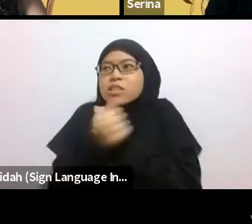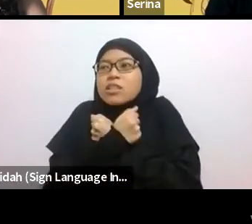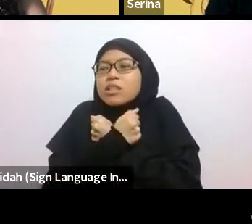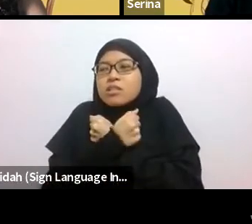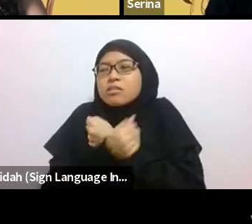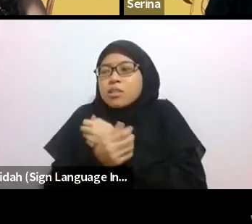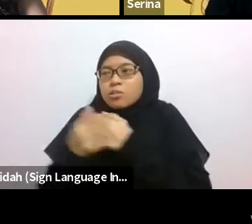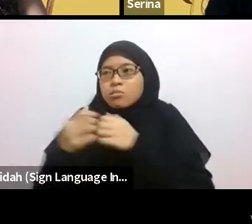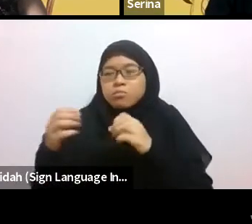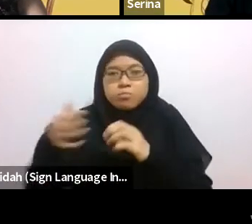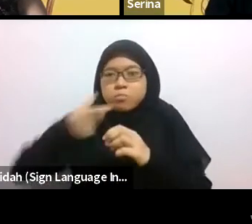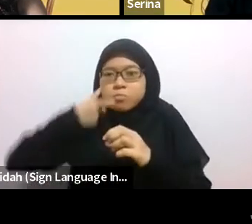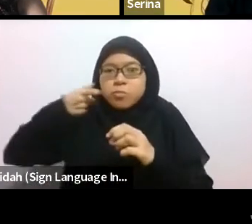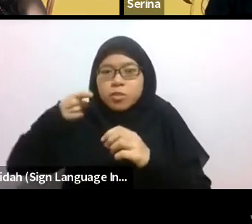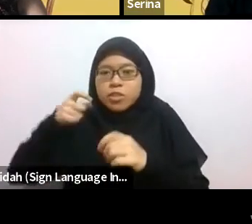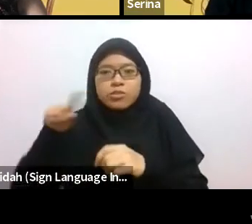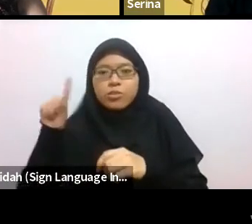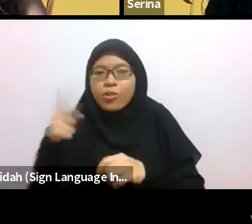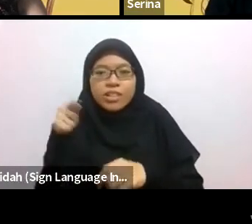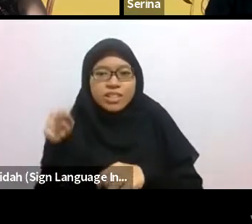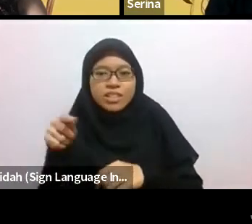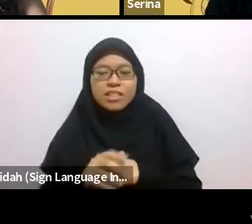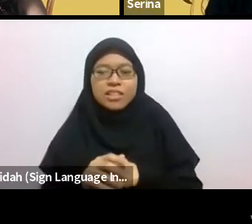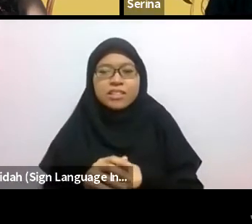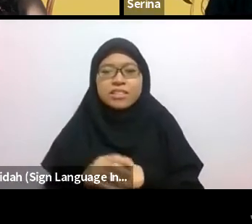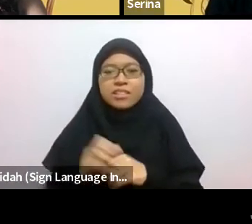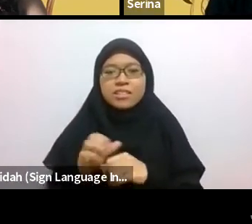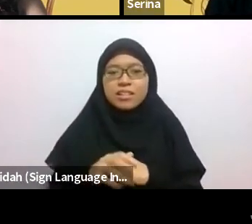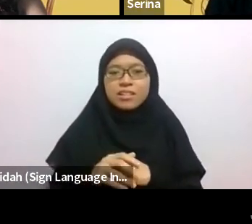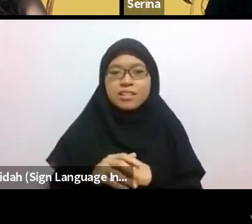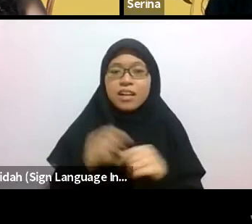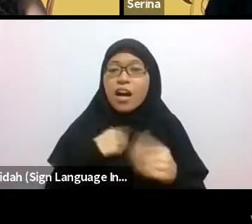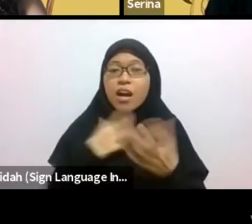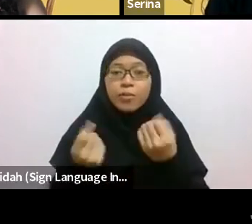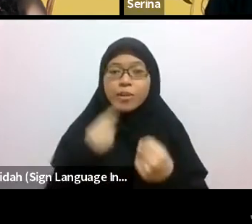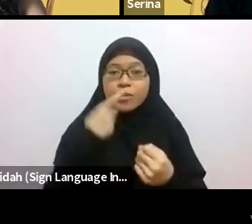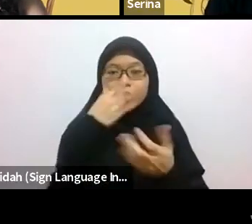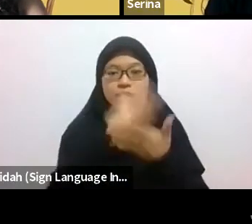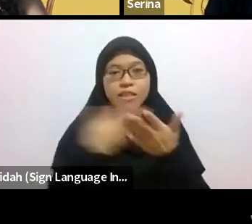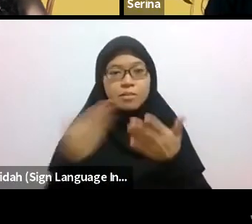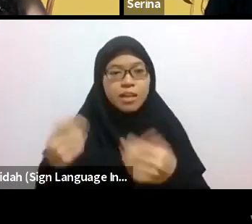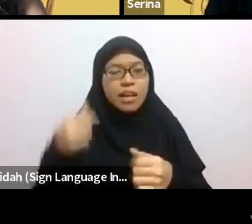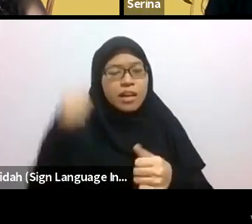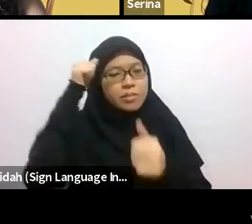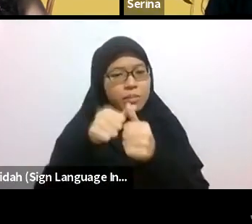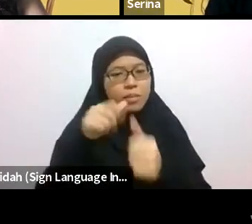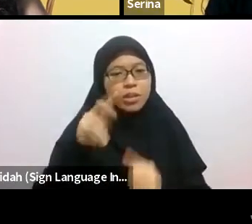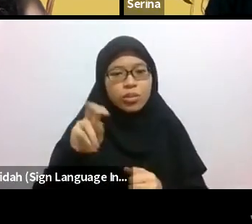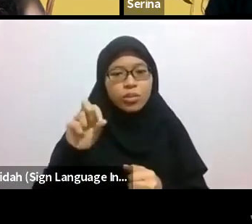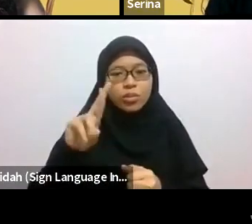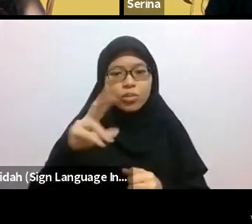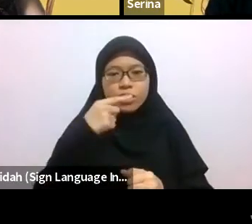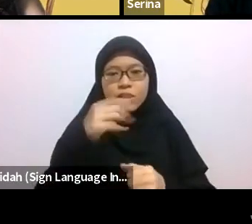I also wanted to say something–I suddenly remembered, what nor was saying about knowing the names of things.